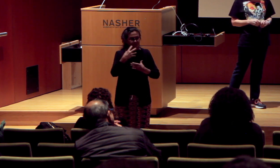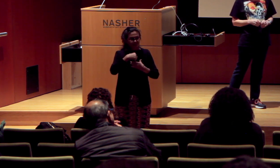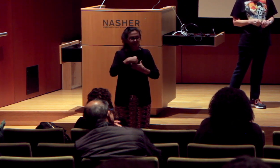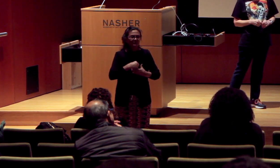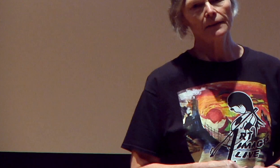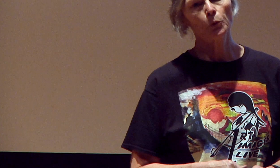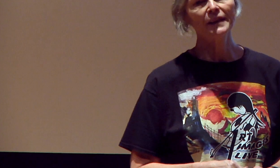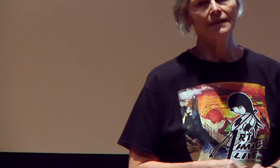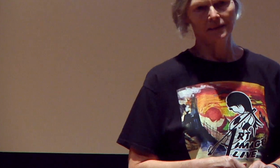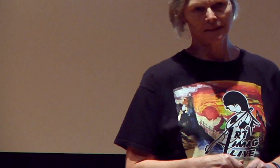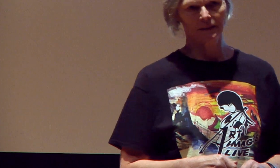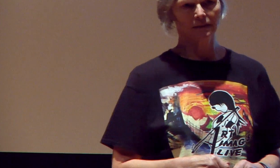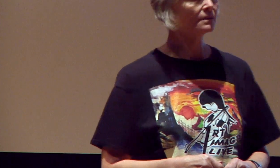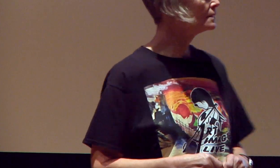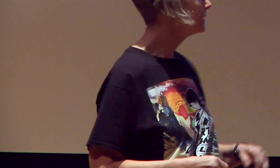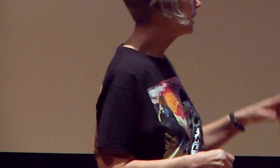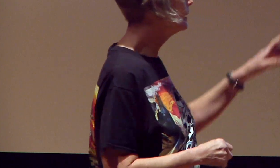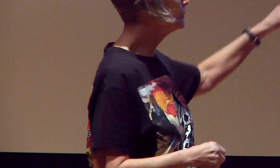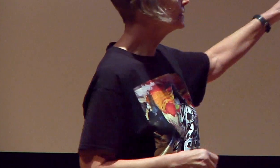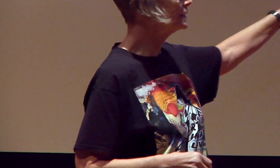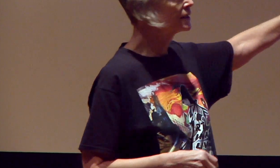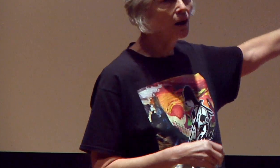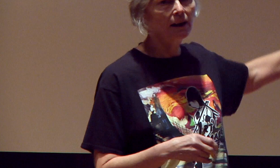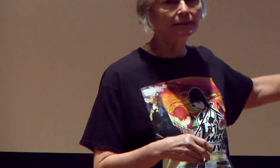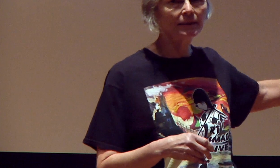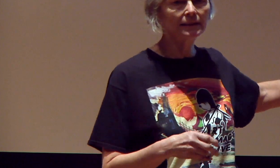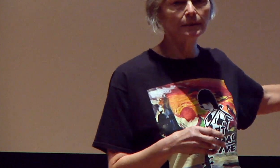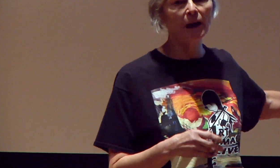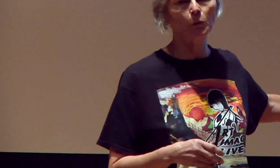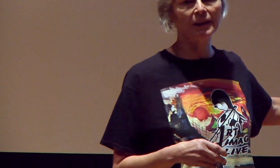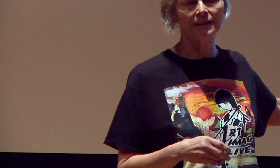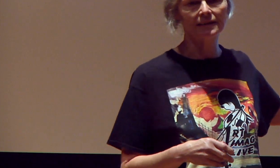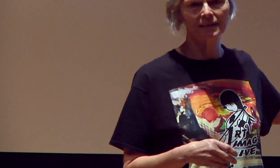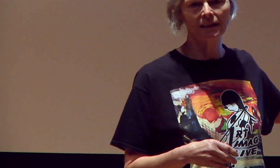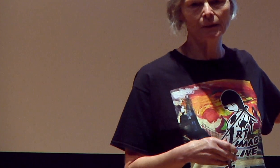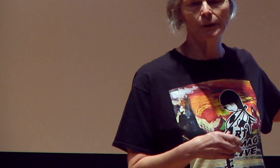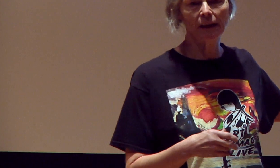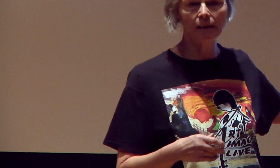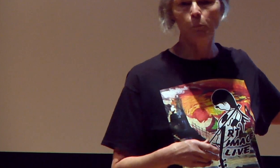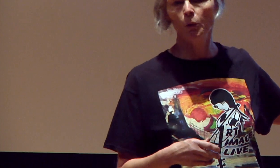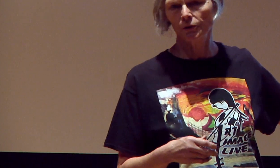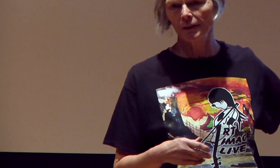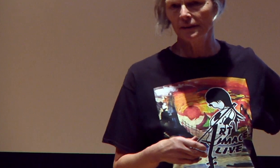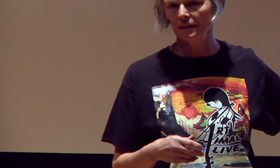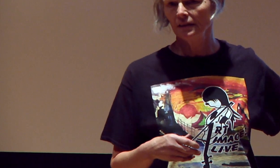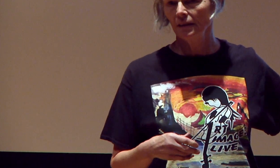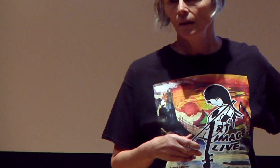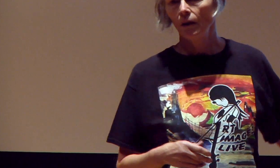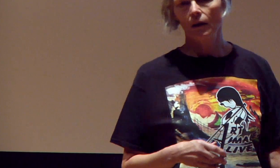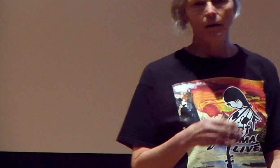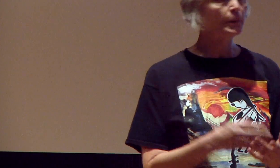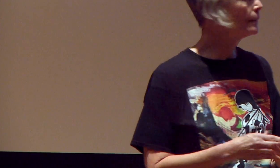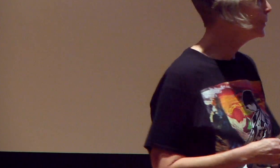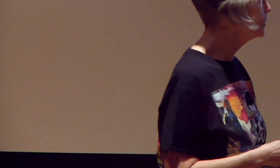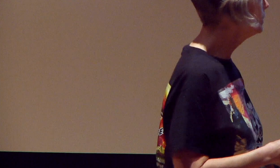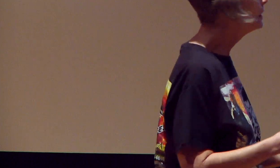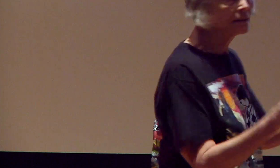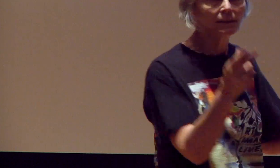I give witness. Art Images Live is about witness. I’m creating portraits of people.